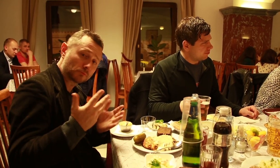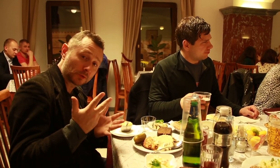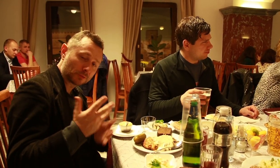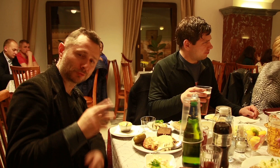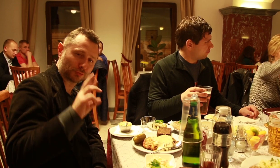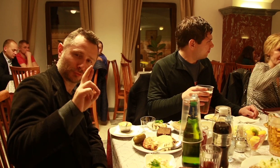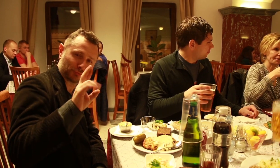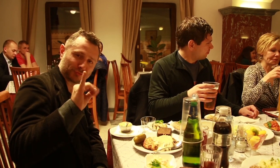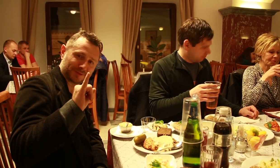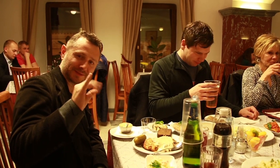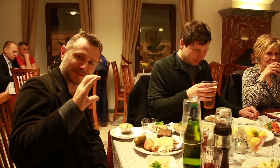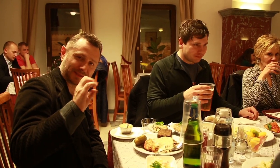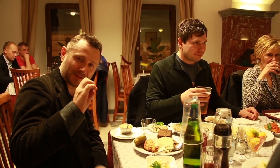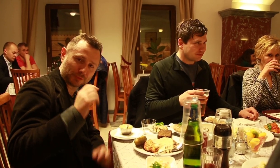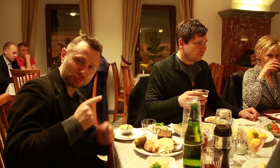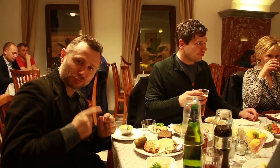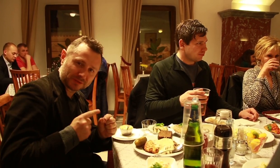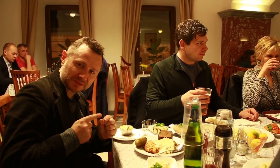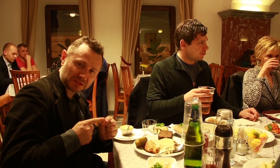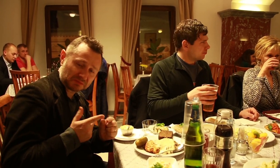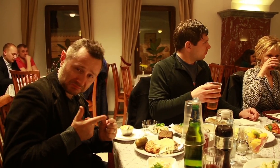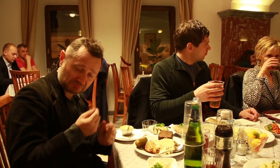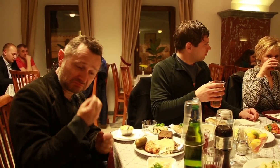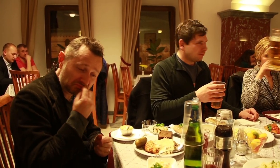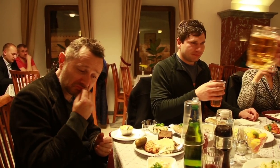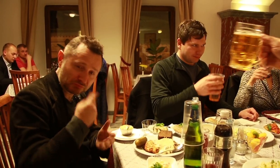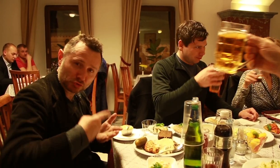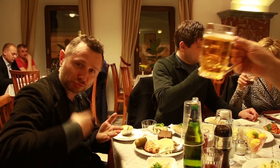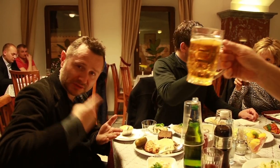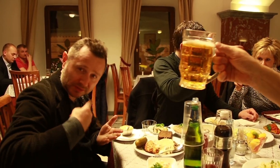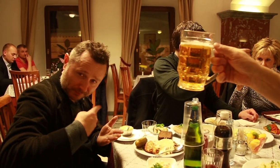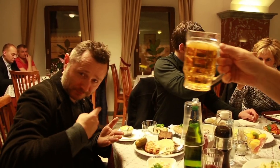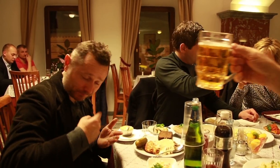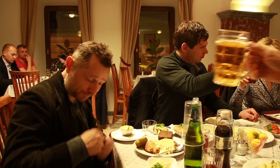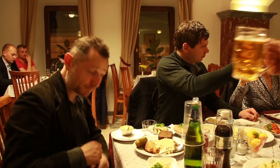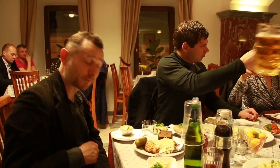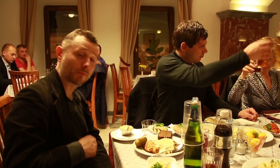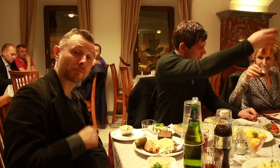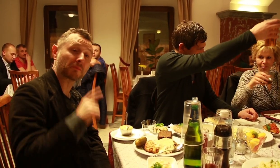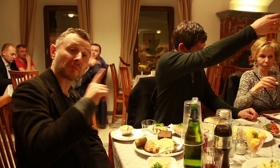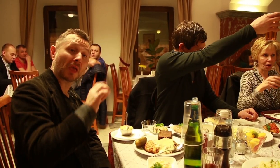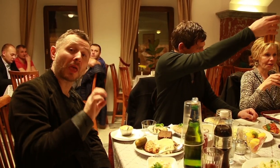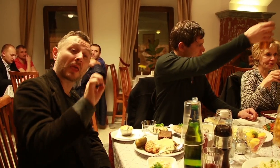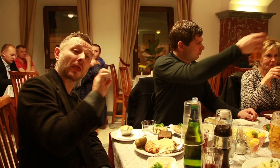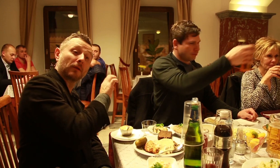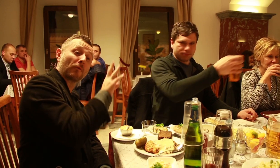diet. Asian countries traditionally eat rice, and in